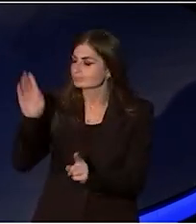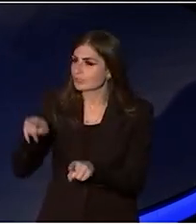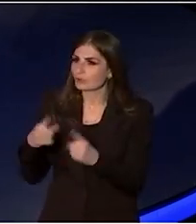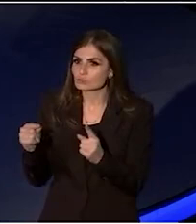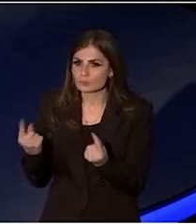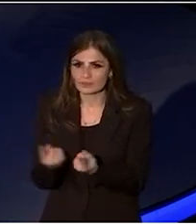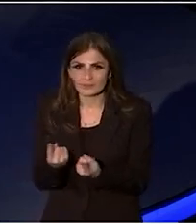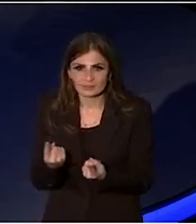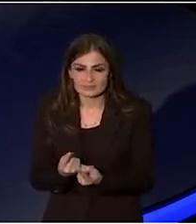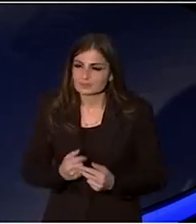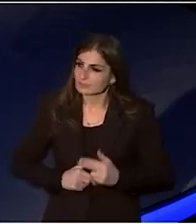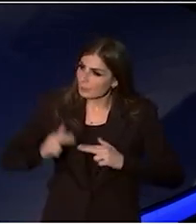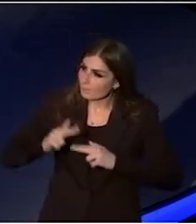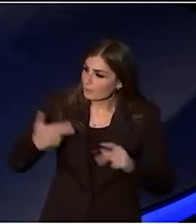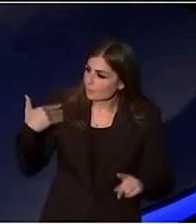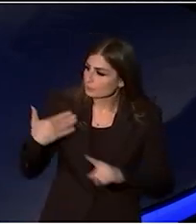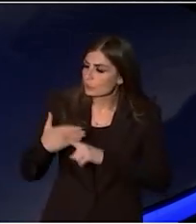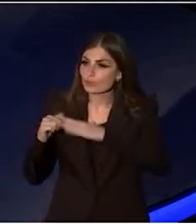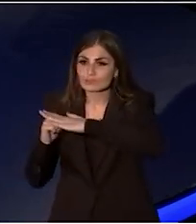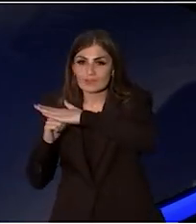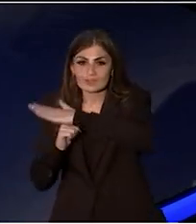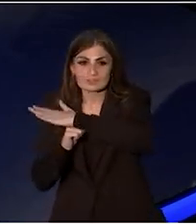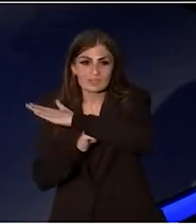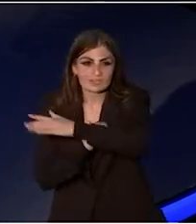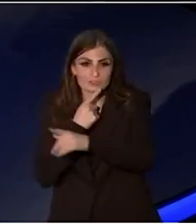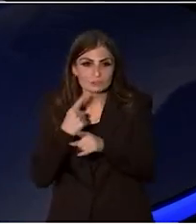It builds on all those foundations that I referred to.